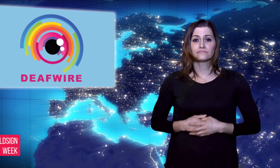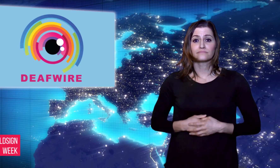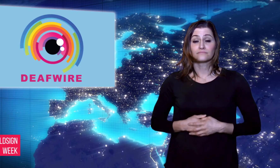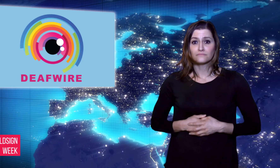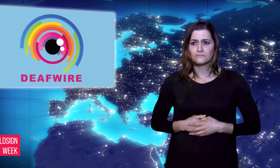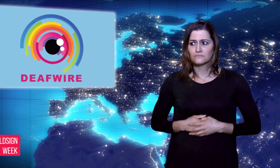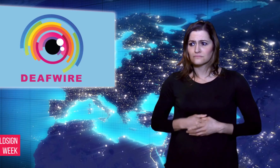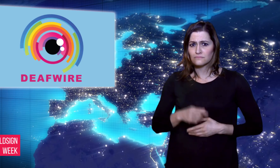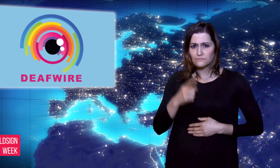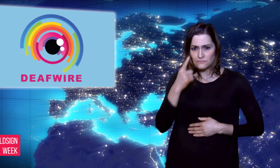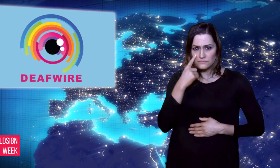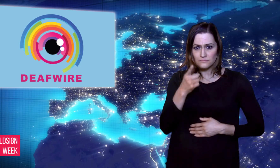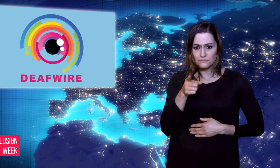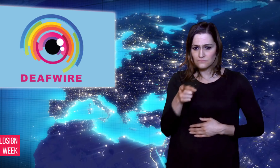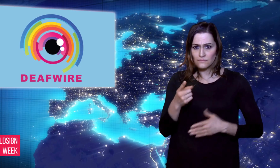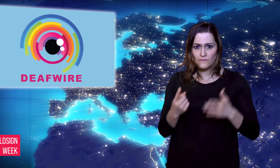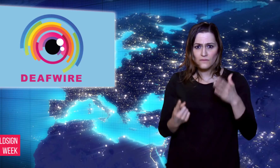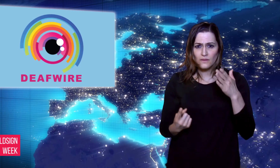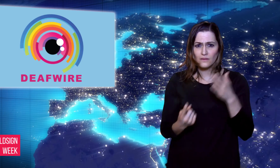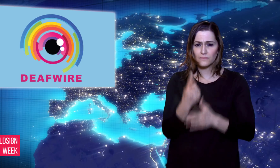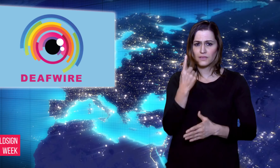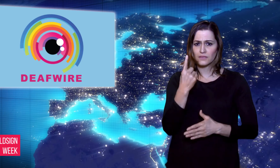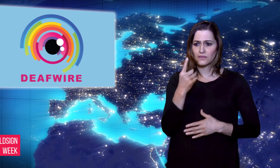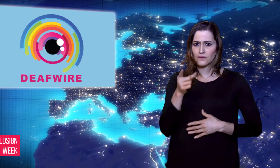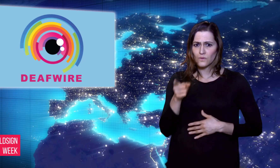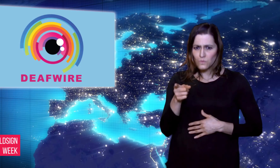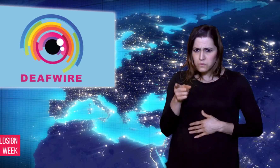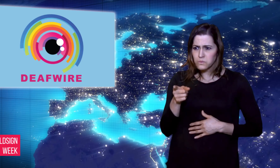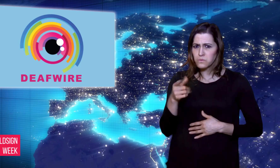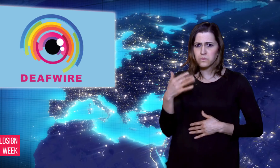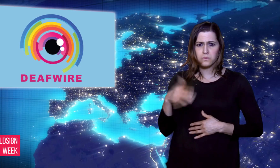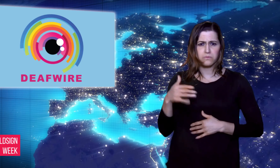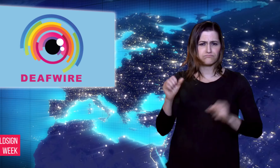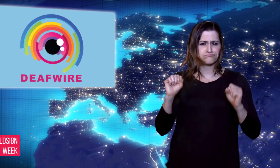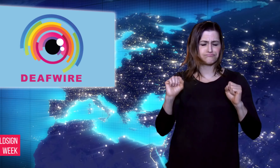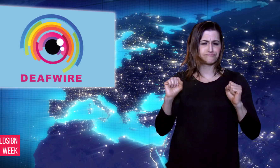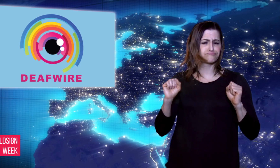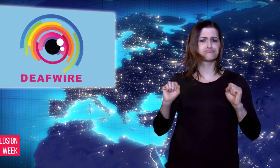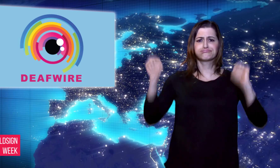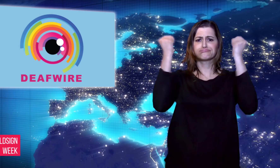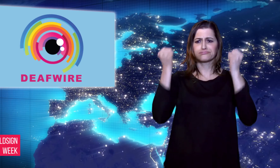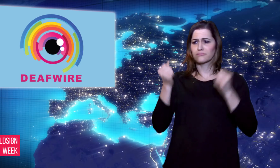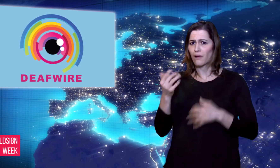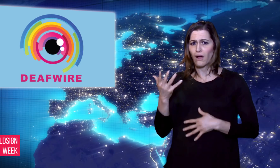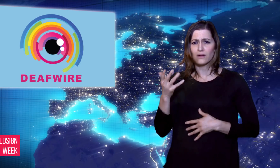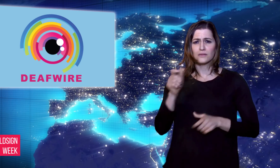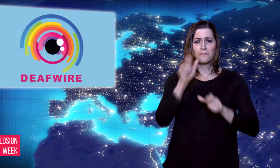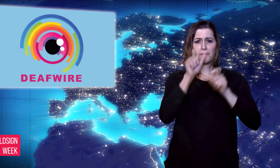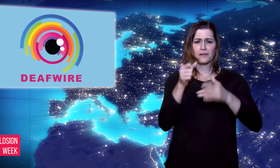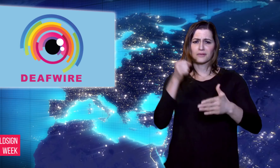“J.” As result of this